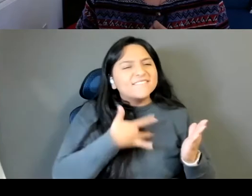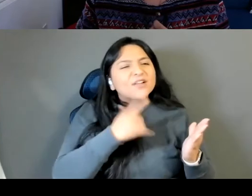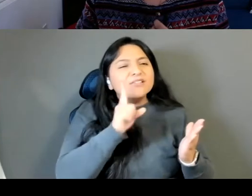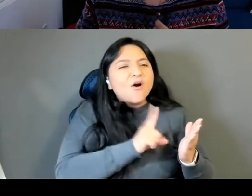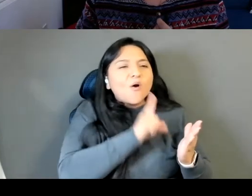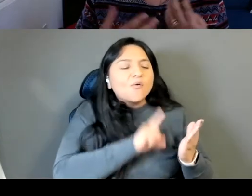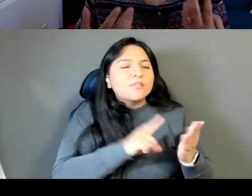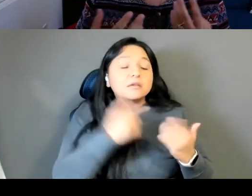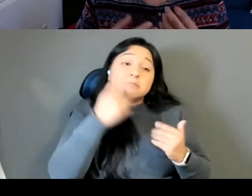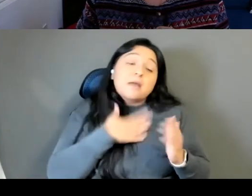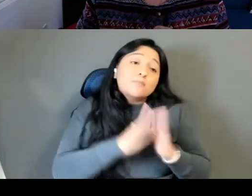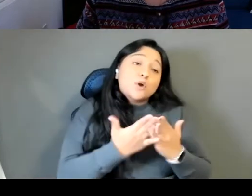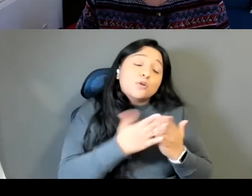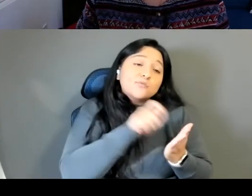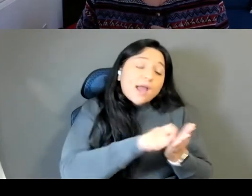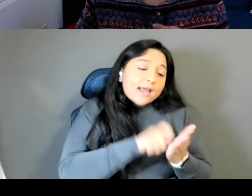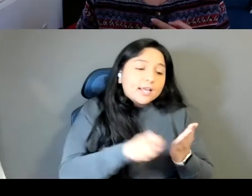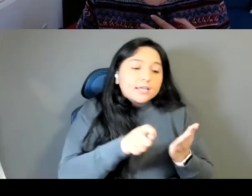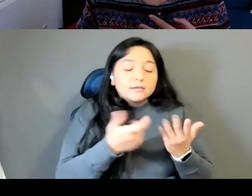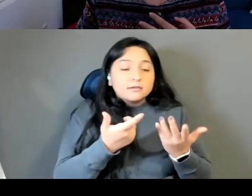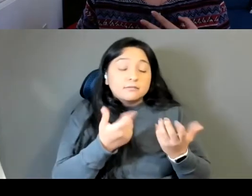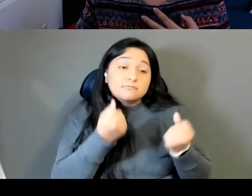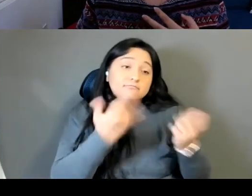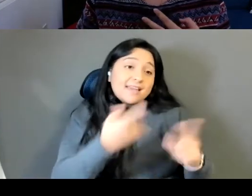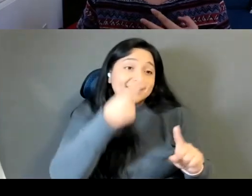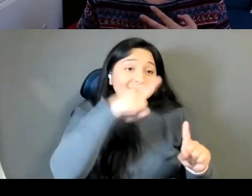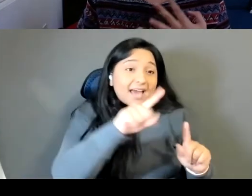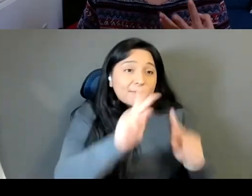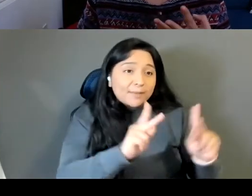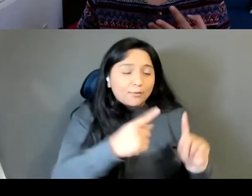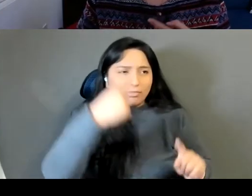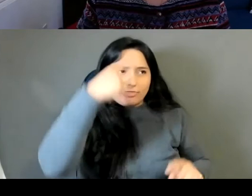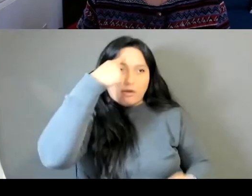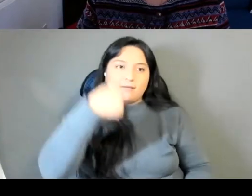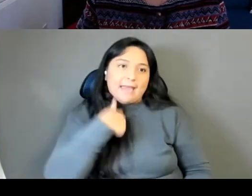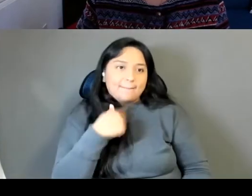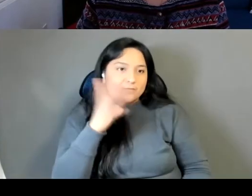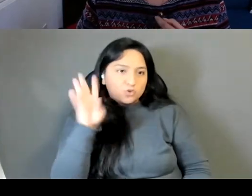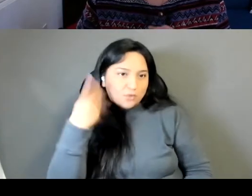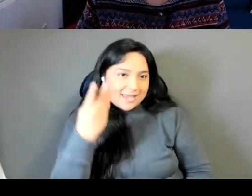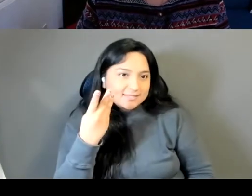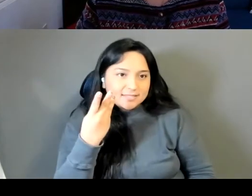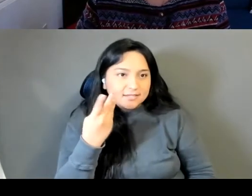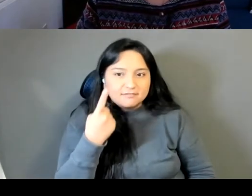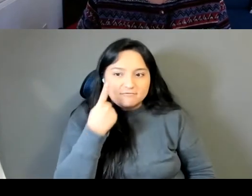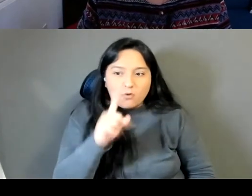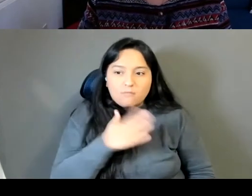novel, the majority, you know type people thought I was totally bonkers for coming to the conclusions that I was coming to. So now